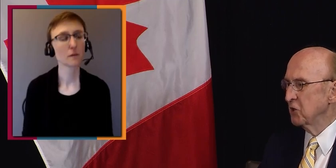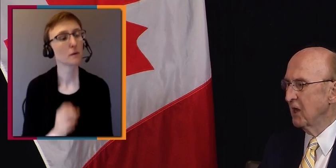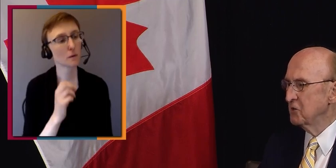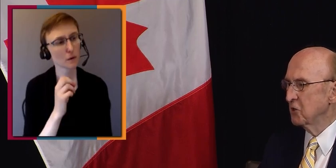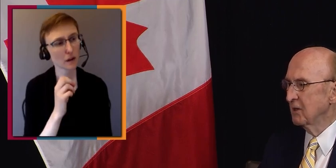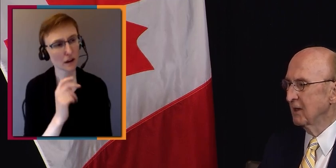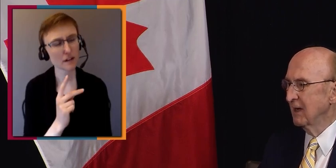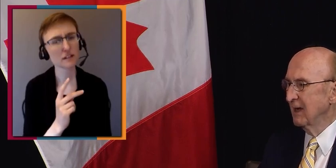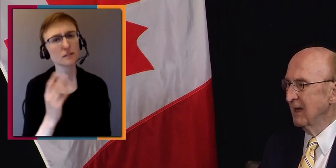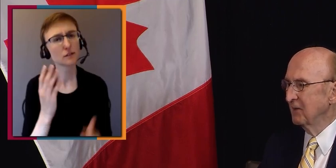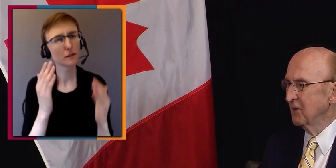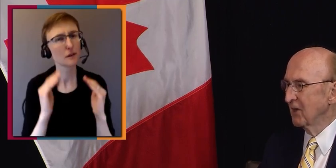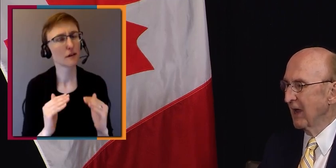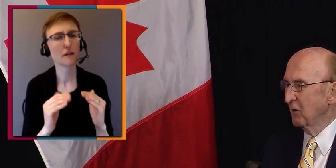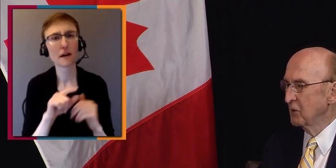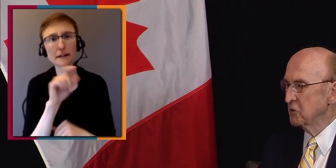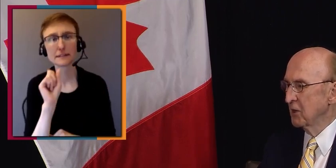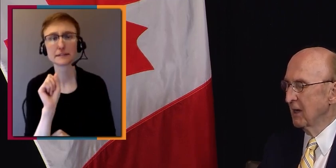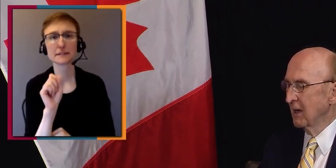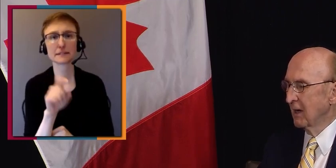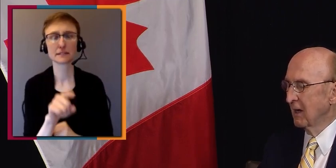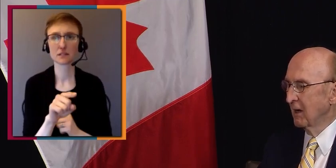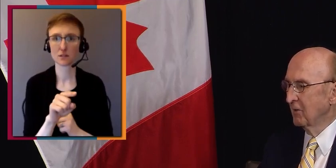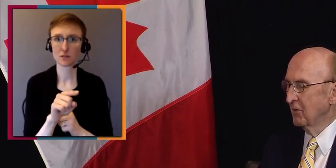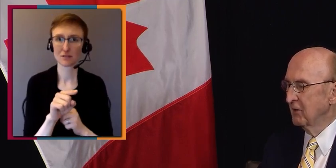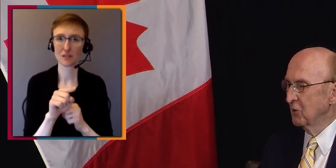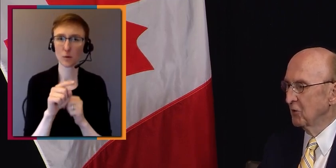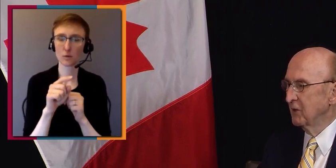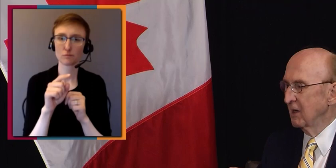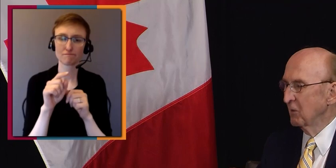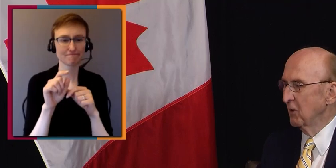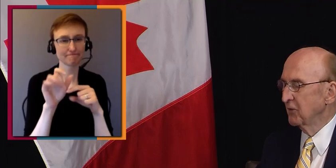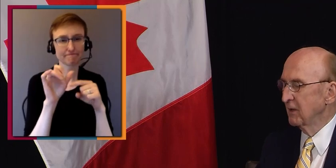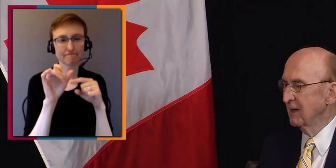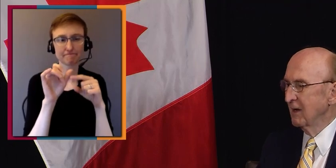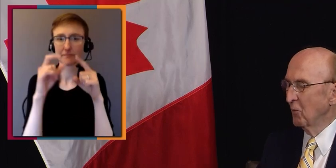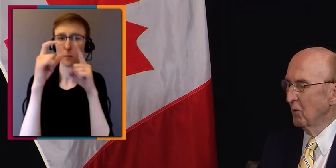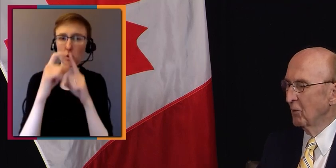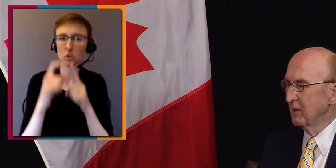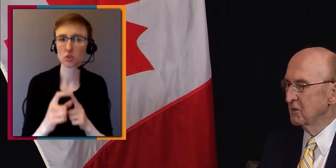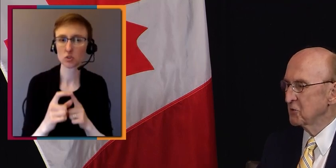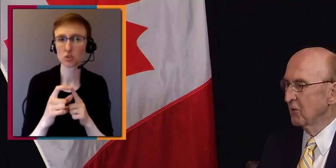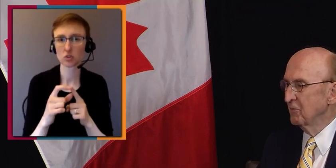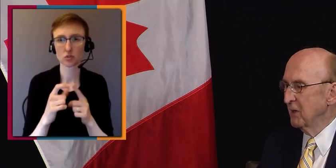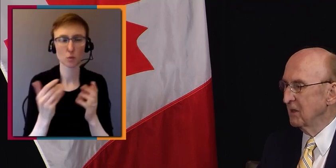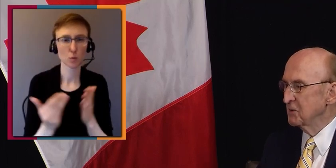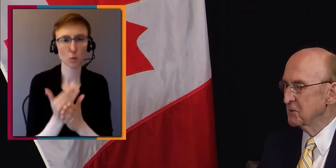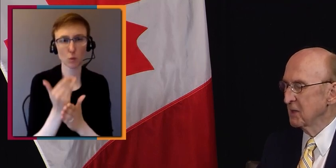the change in the language that you're dealing with and what it sort of means.